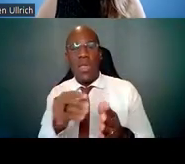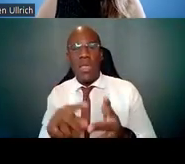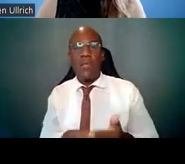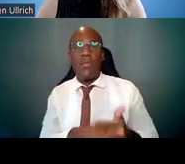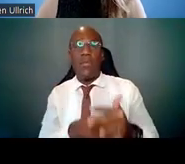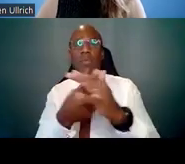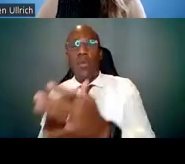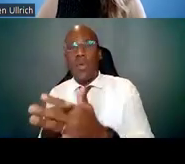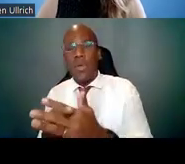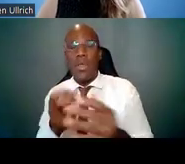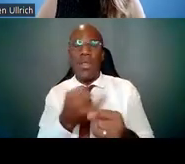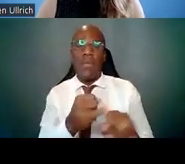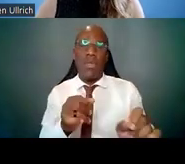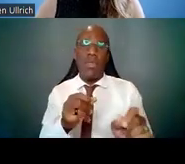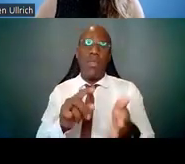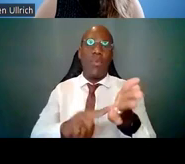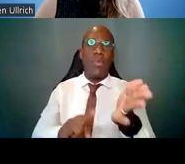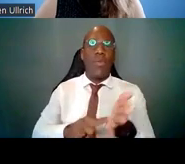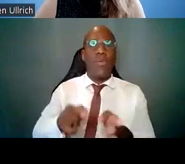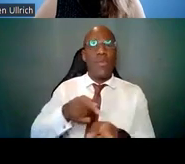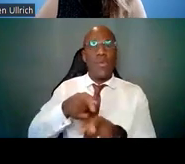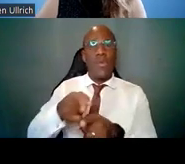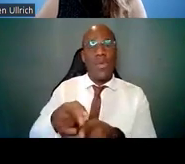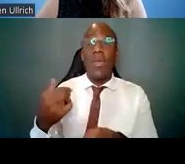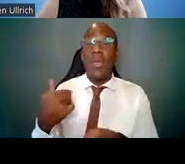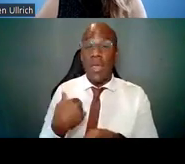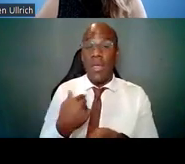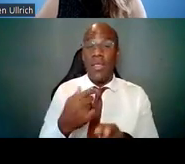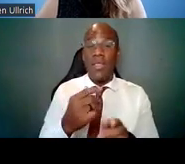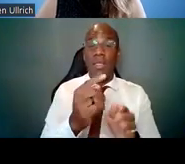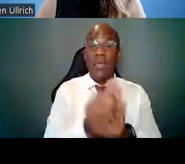So it also has Phase I and a Phase II.